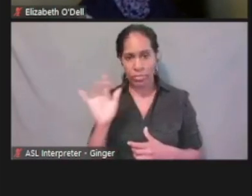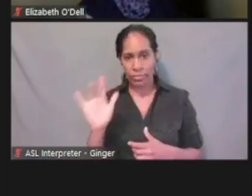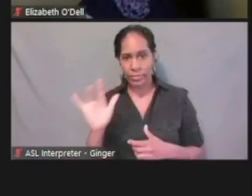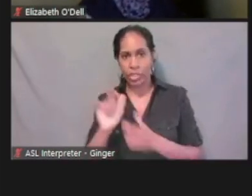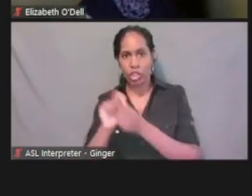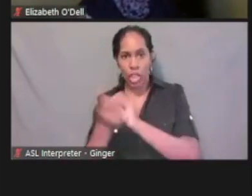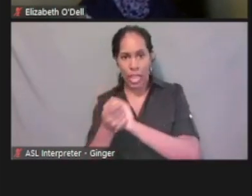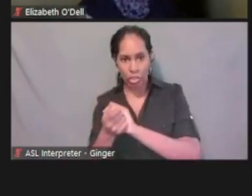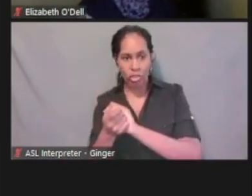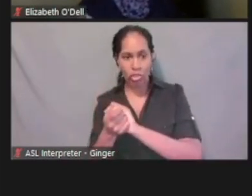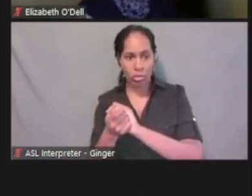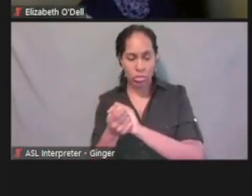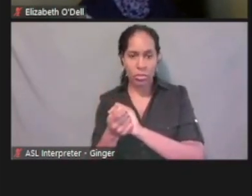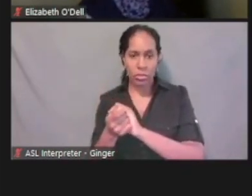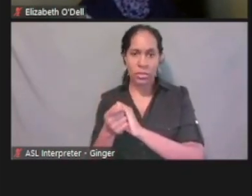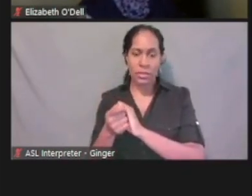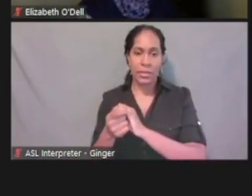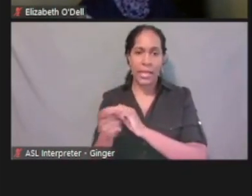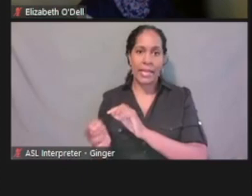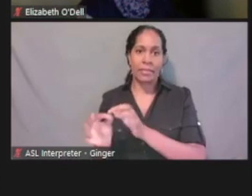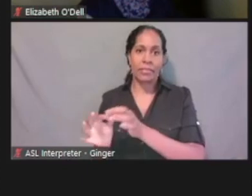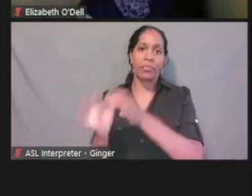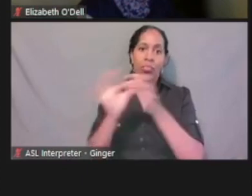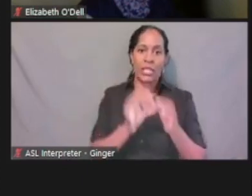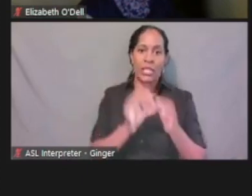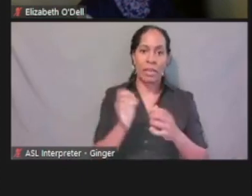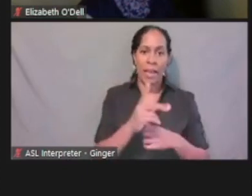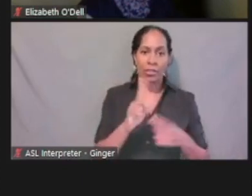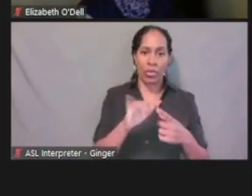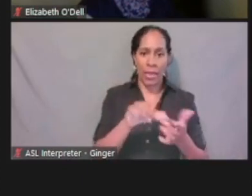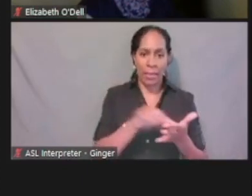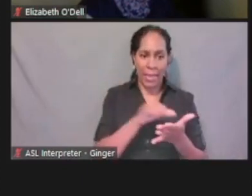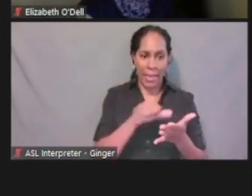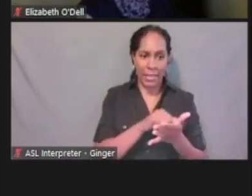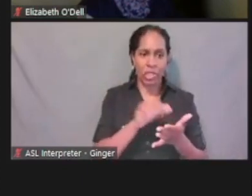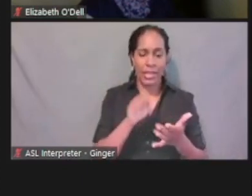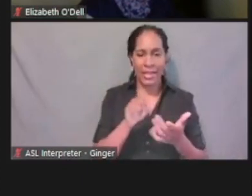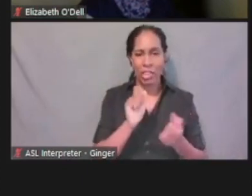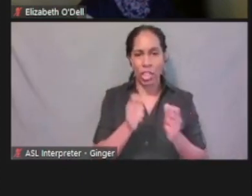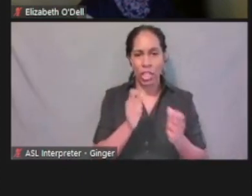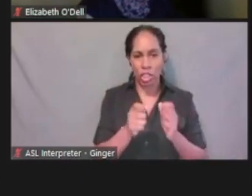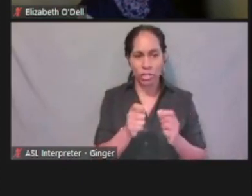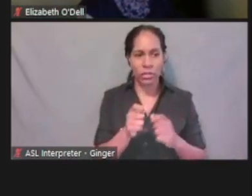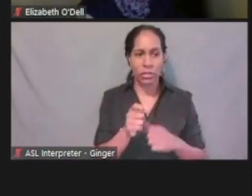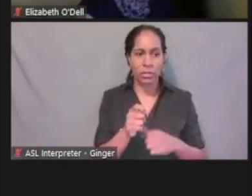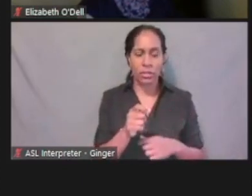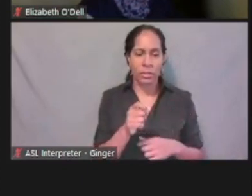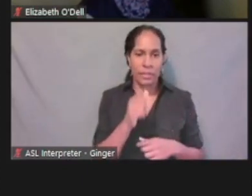It'll take me back to that page. I can update it and let's say it's supposed to be the 11th, not the 1st, hit, Next.